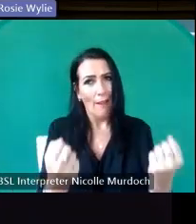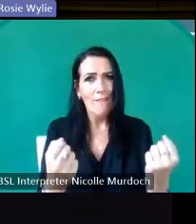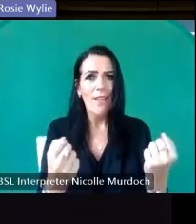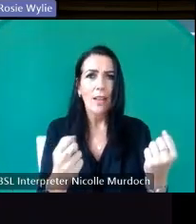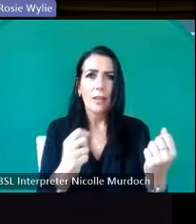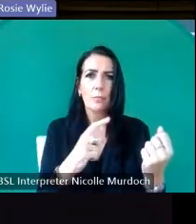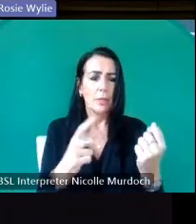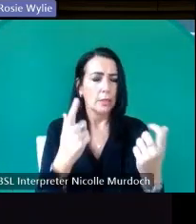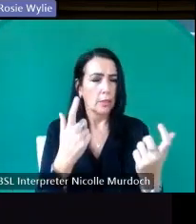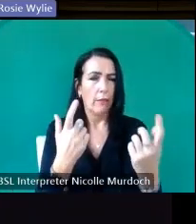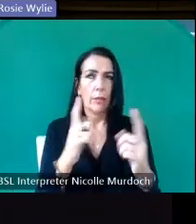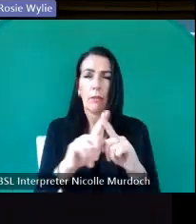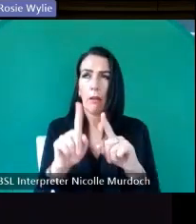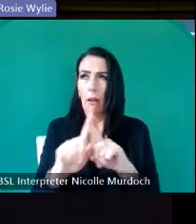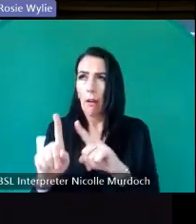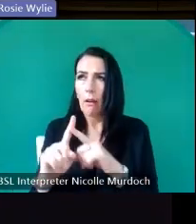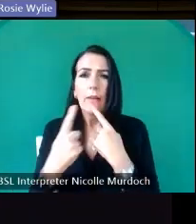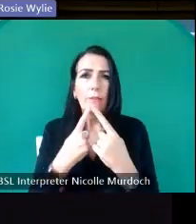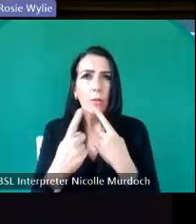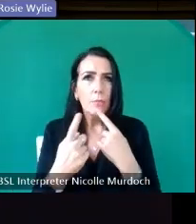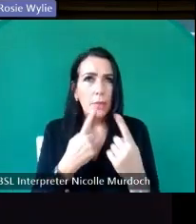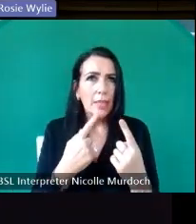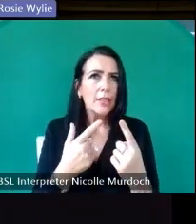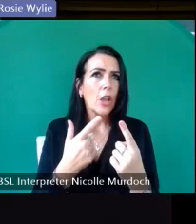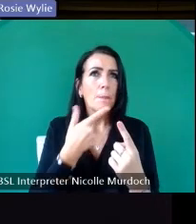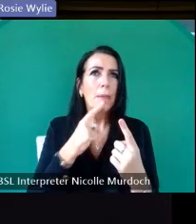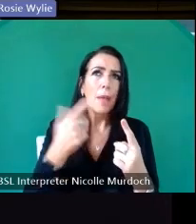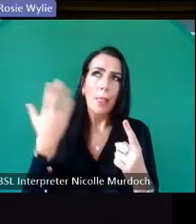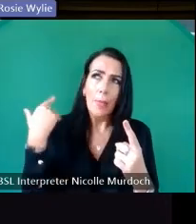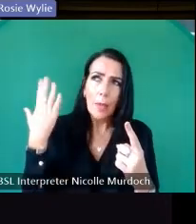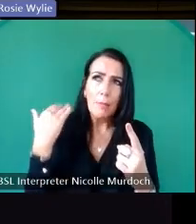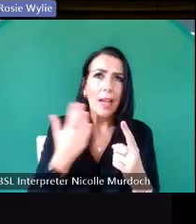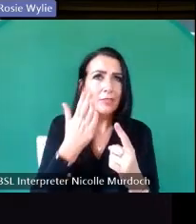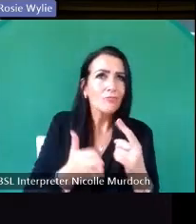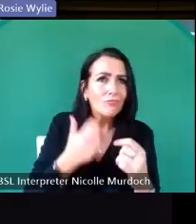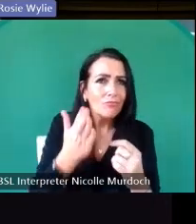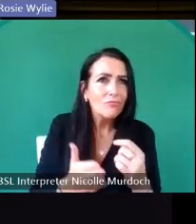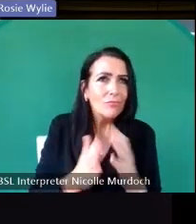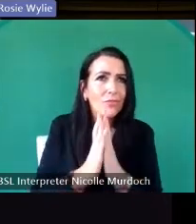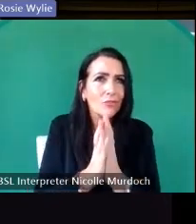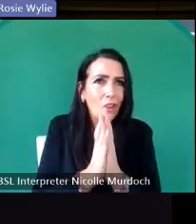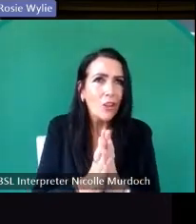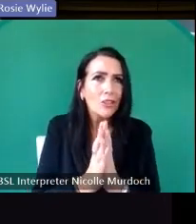information about the people who worship there and the importance of the KK to the local community